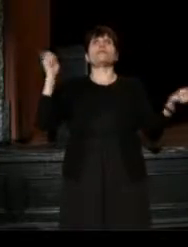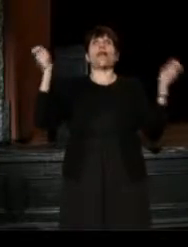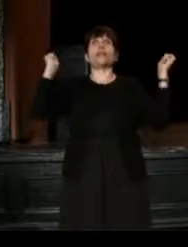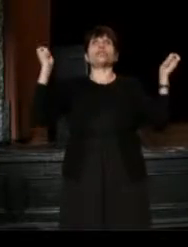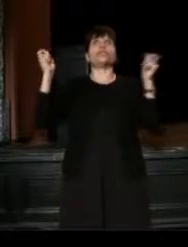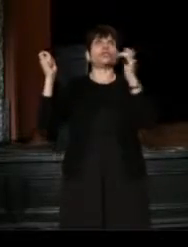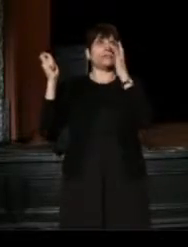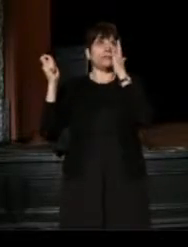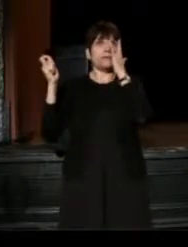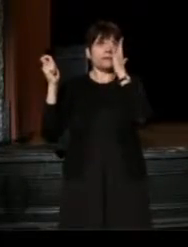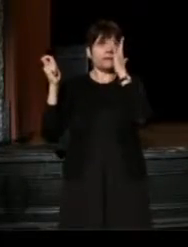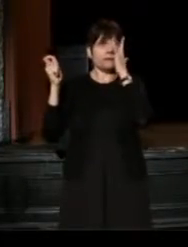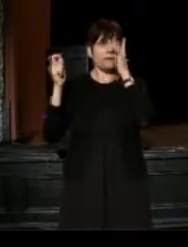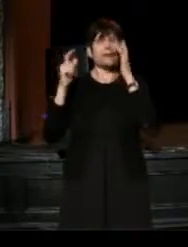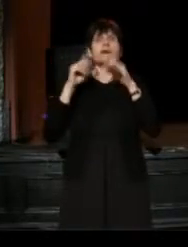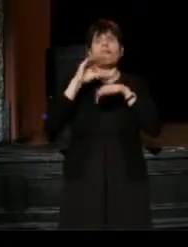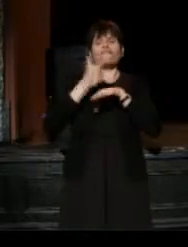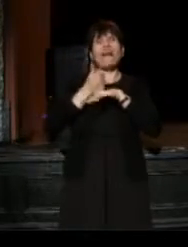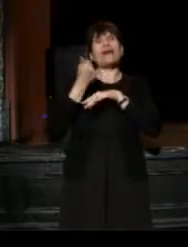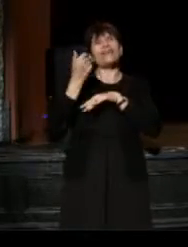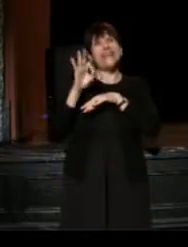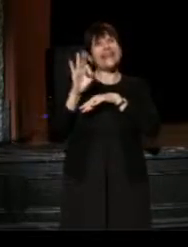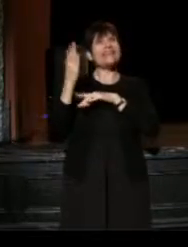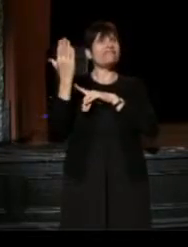founded in 1915,